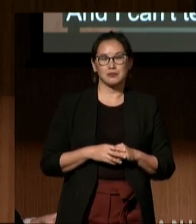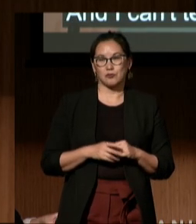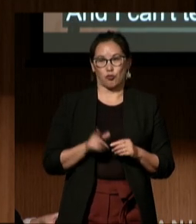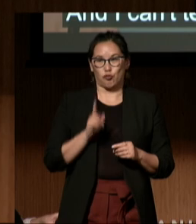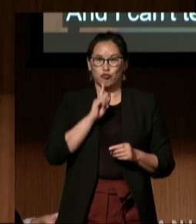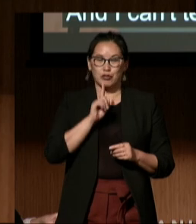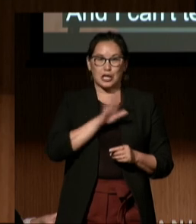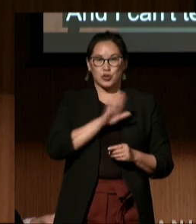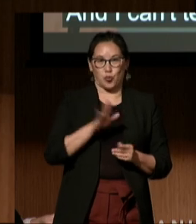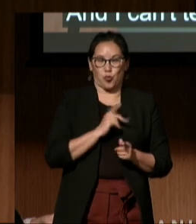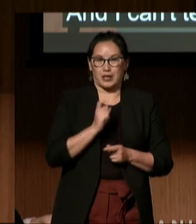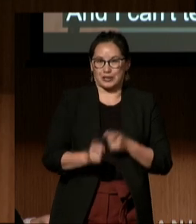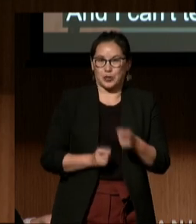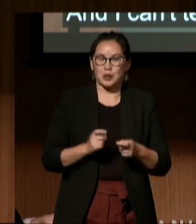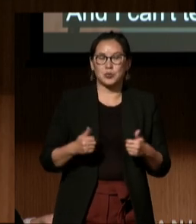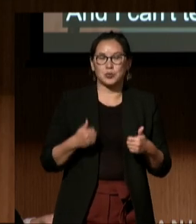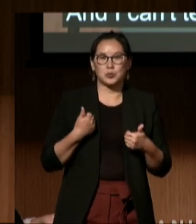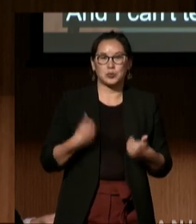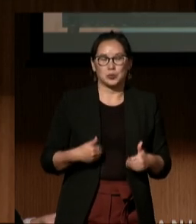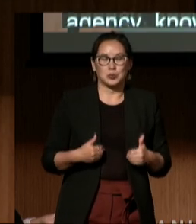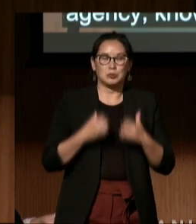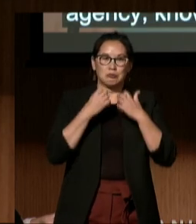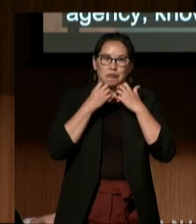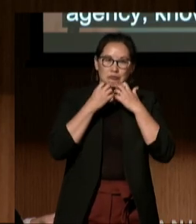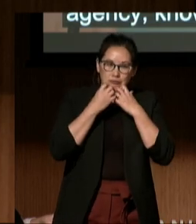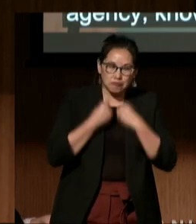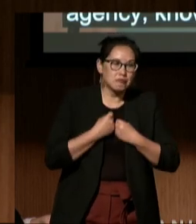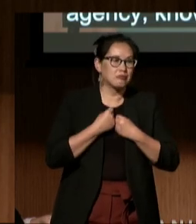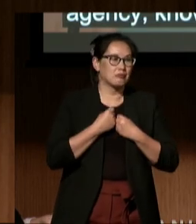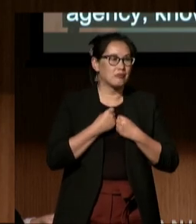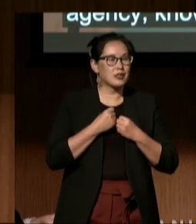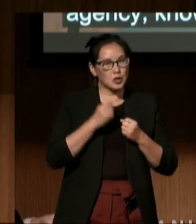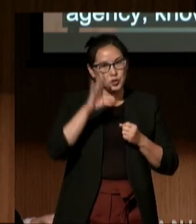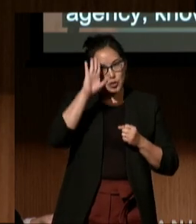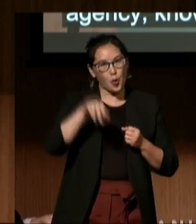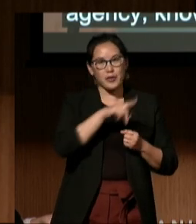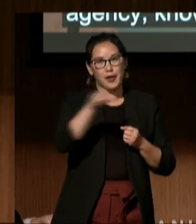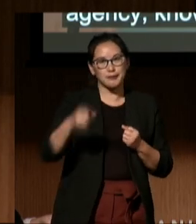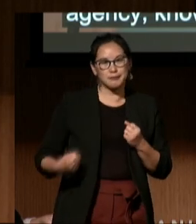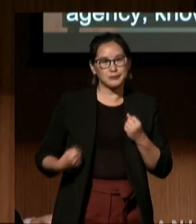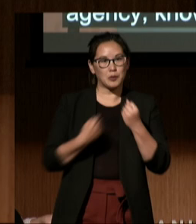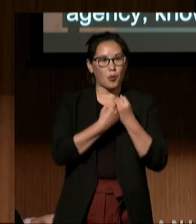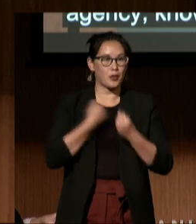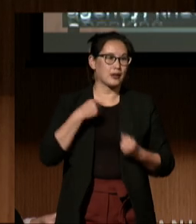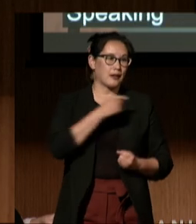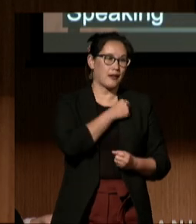knowing that you are backing us up. Speaking of family, it's not unusual for us